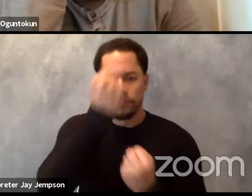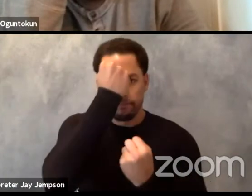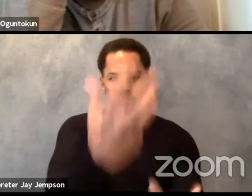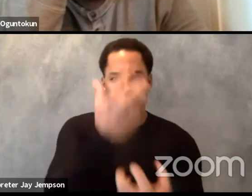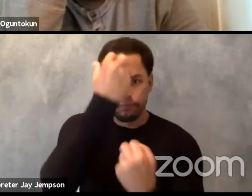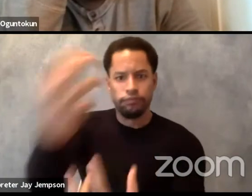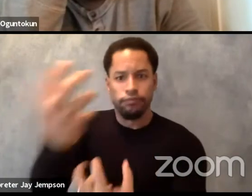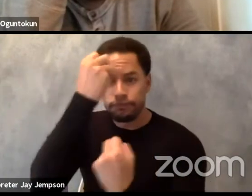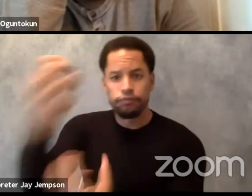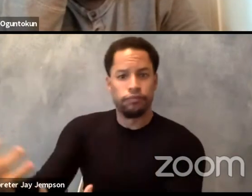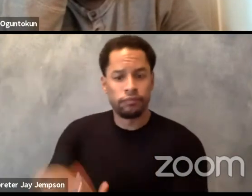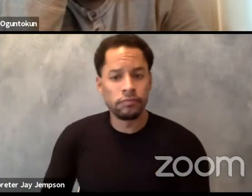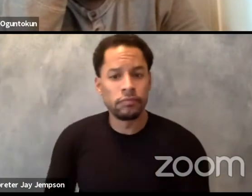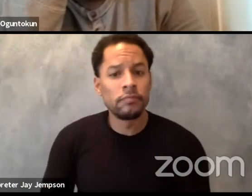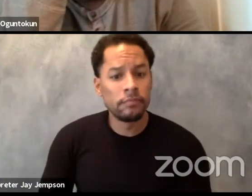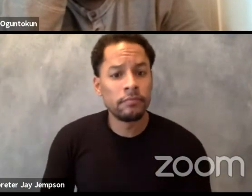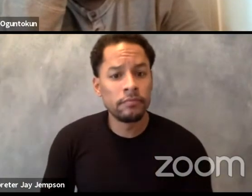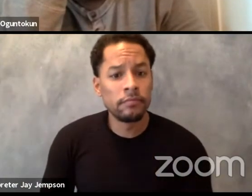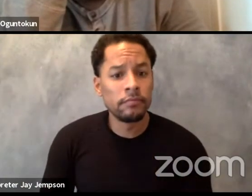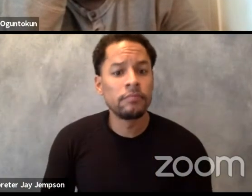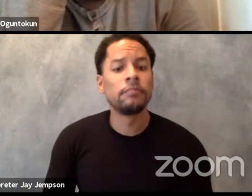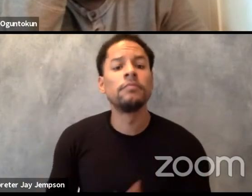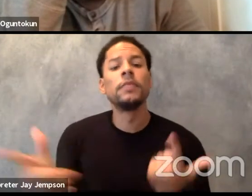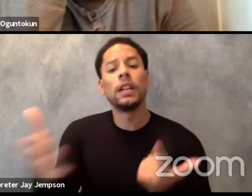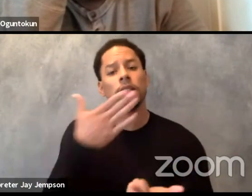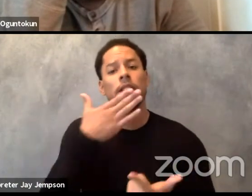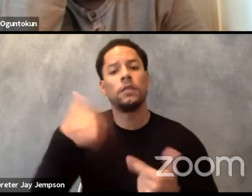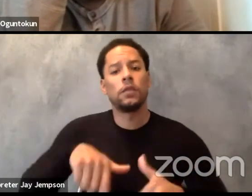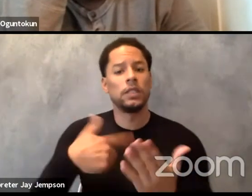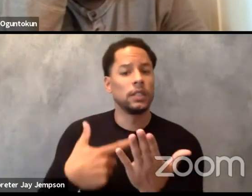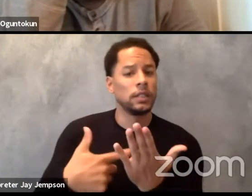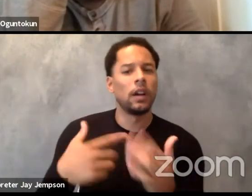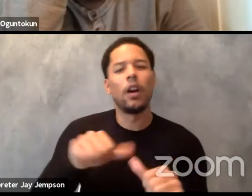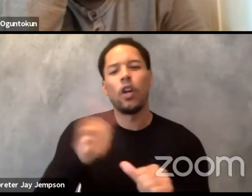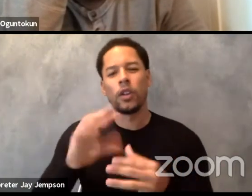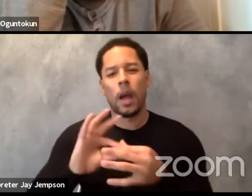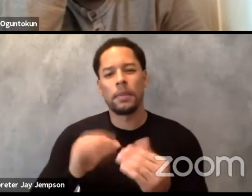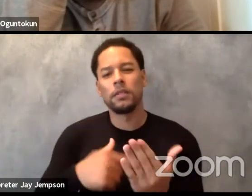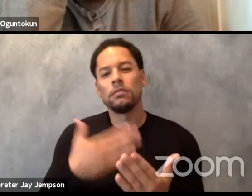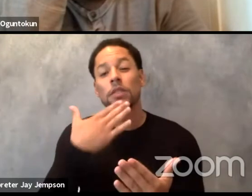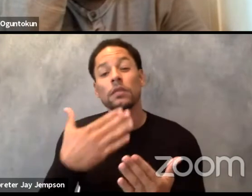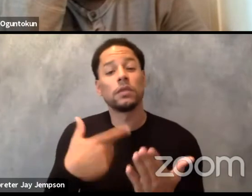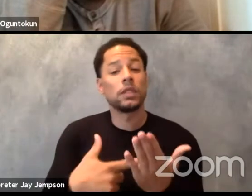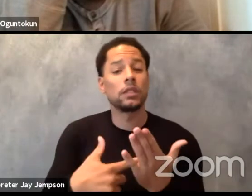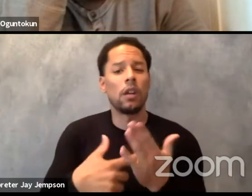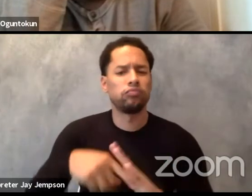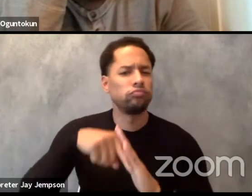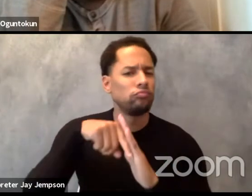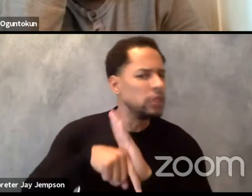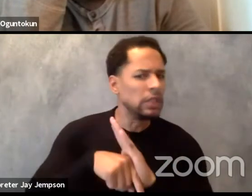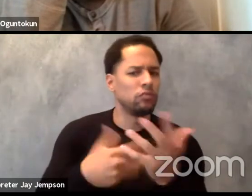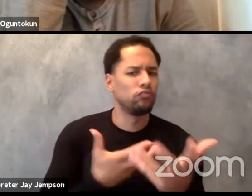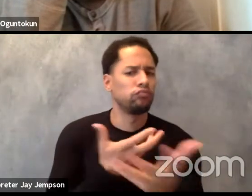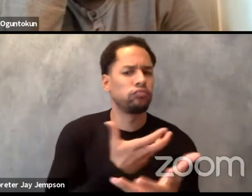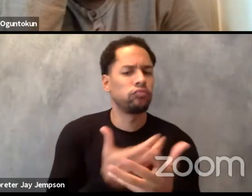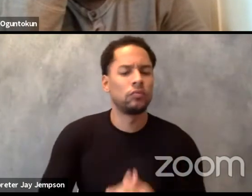Comment, thank you for this conversation, it is so deep. Another comment, dramaturgy of nuance is a great term.